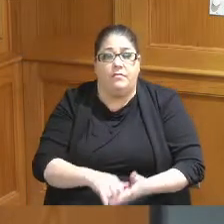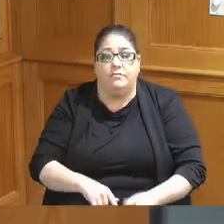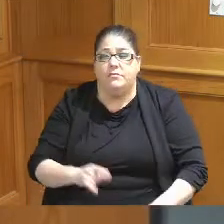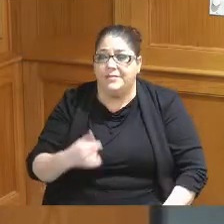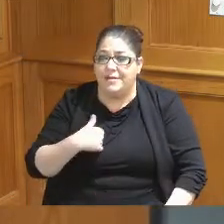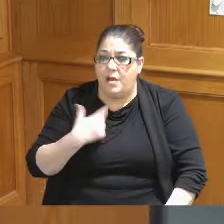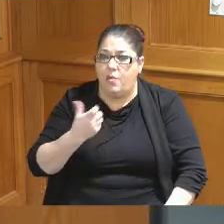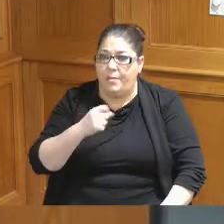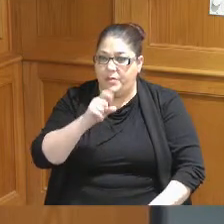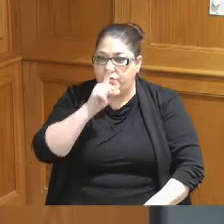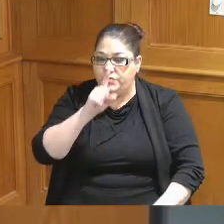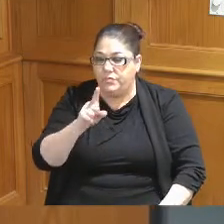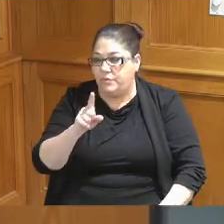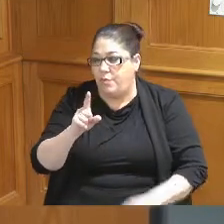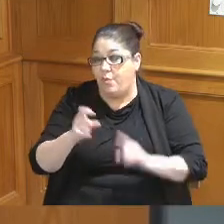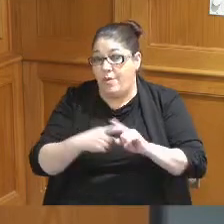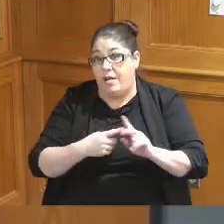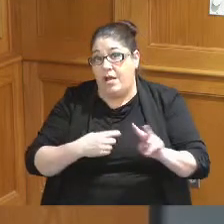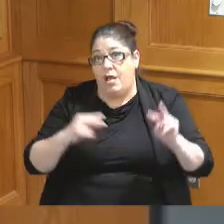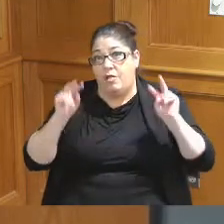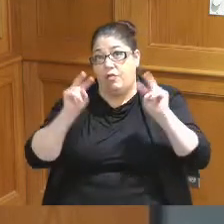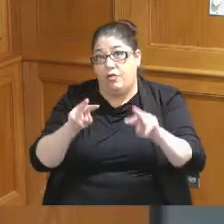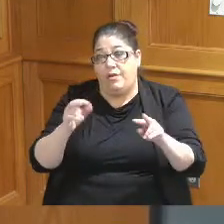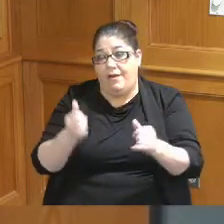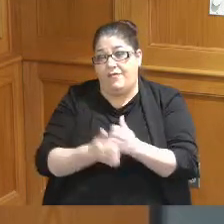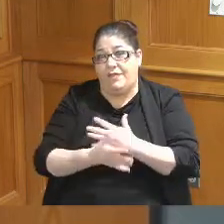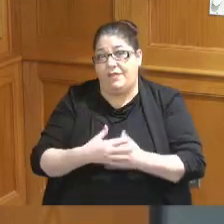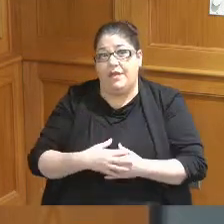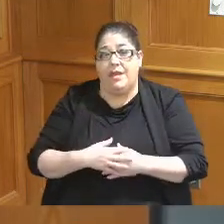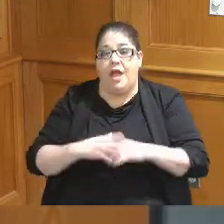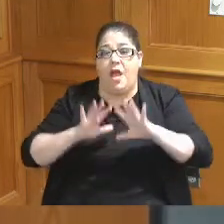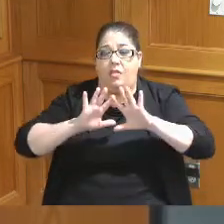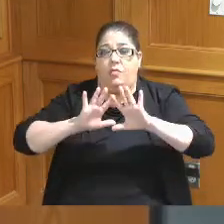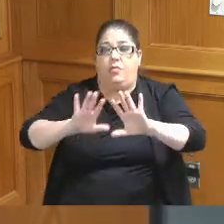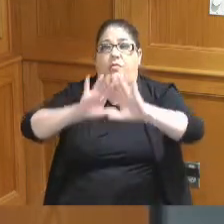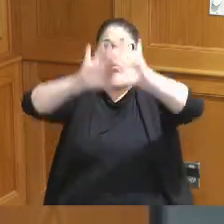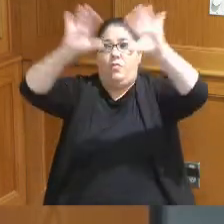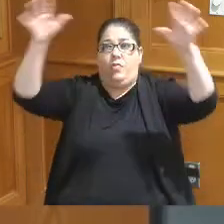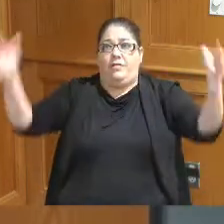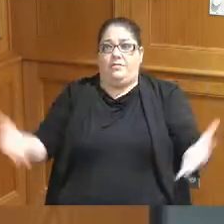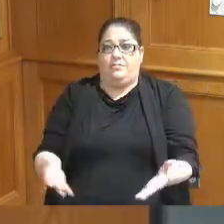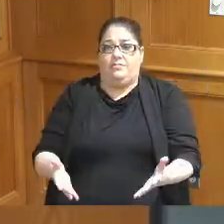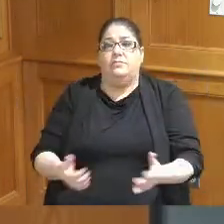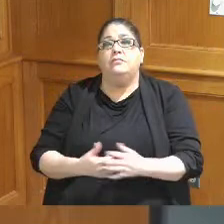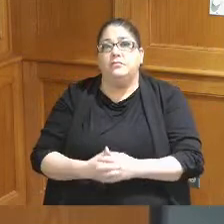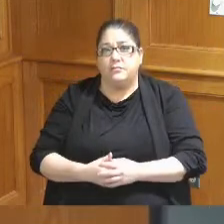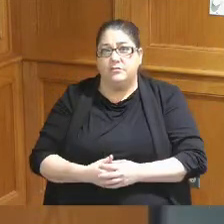sure that when I look at everything I look at it holistically and I also have been one to fight for